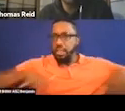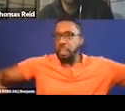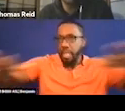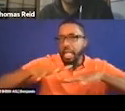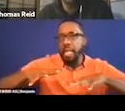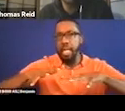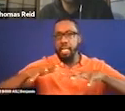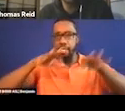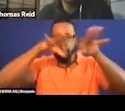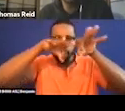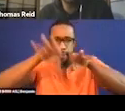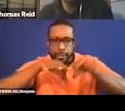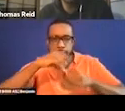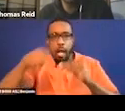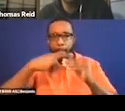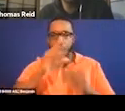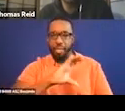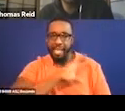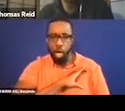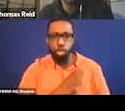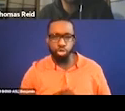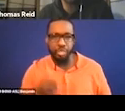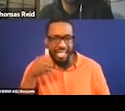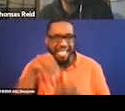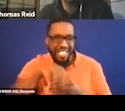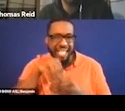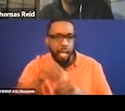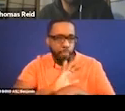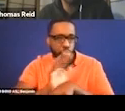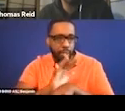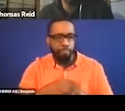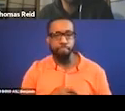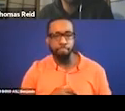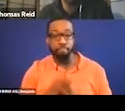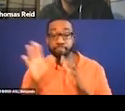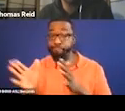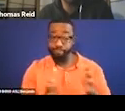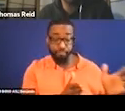Especially noted if you think about sci-fi films where the description is so important because it's like